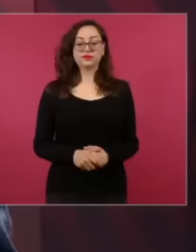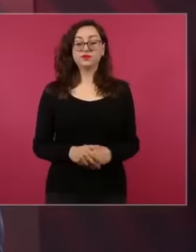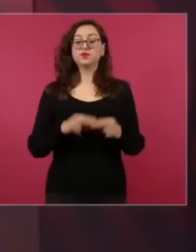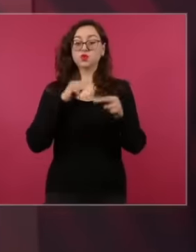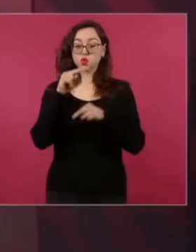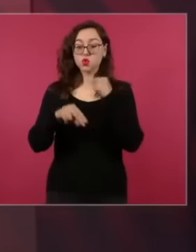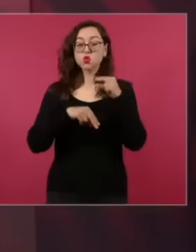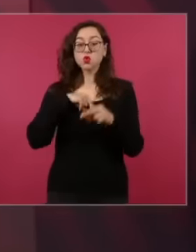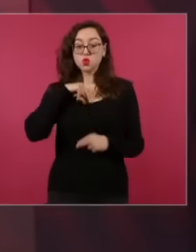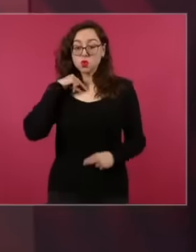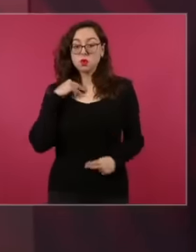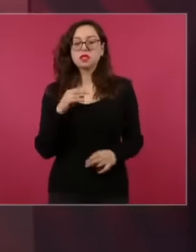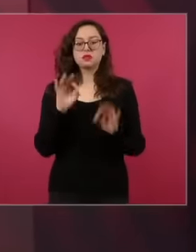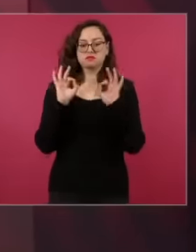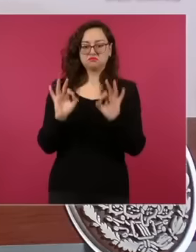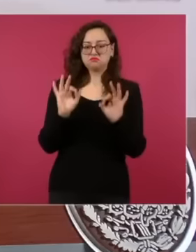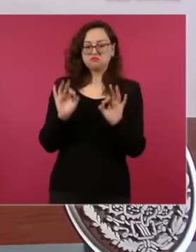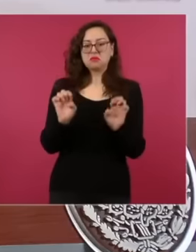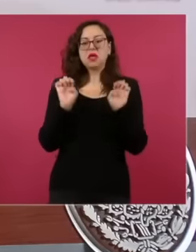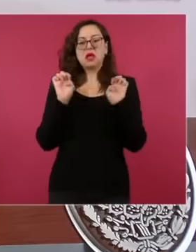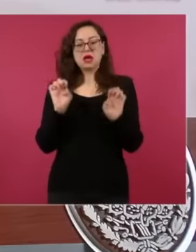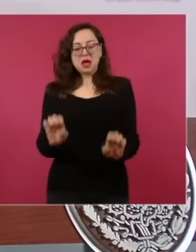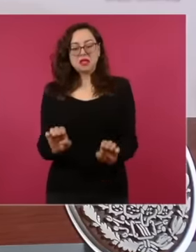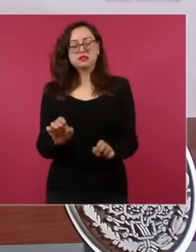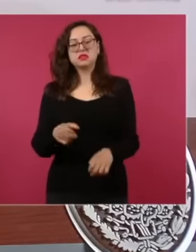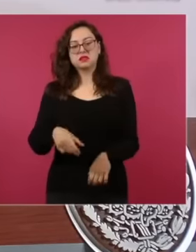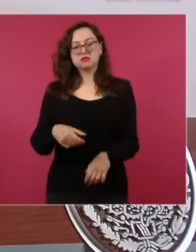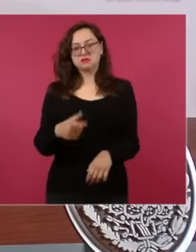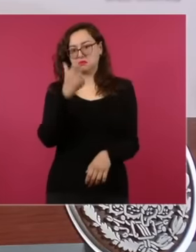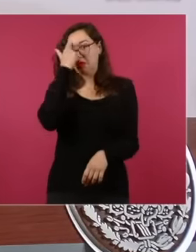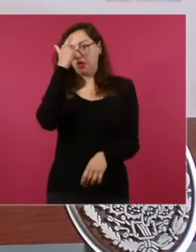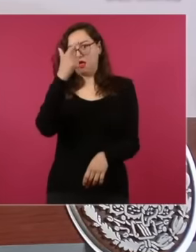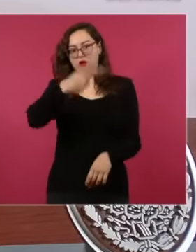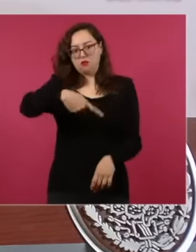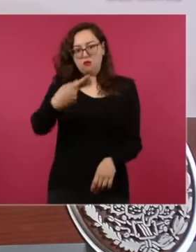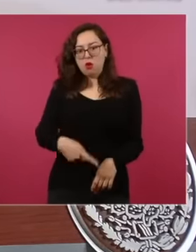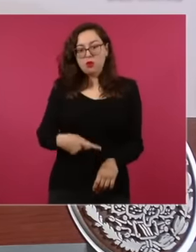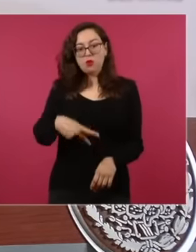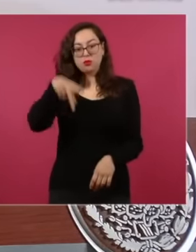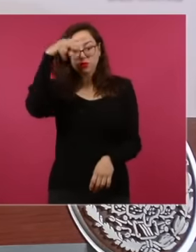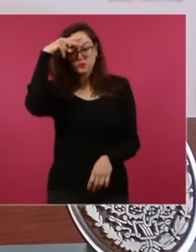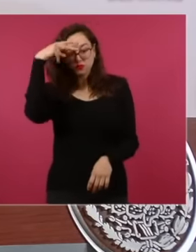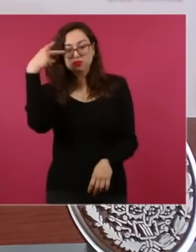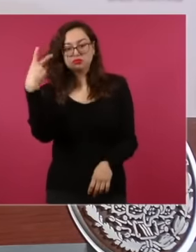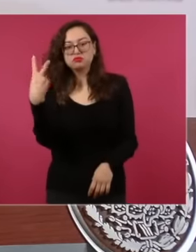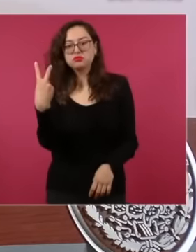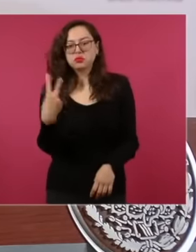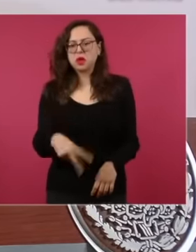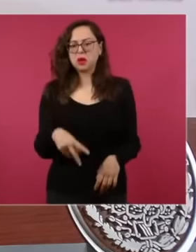Mexican designs and but there are